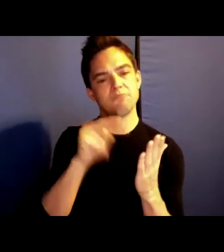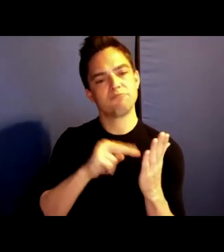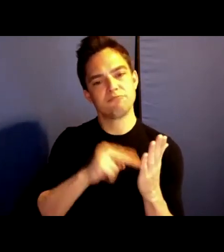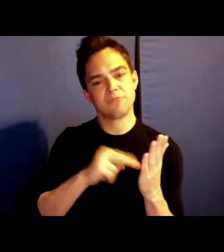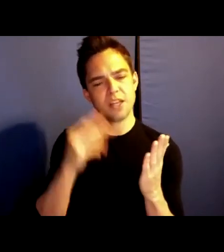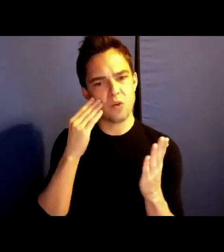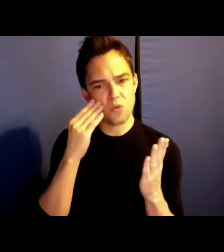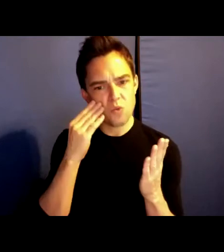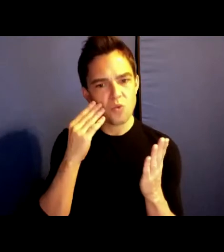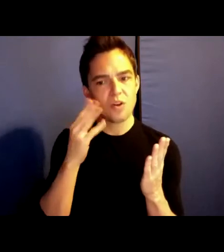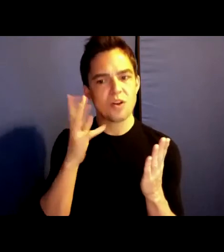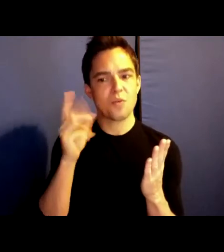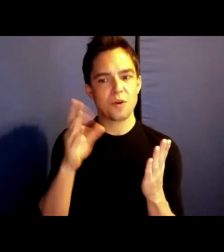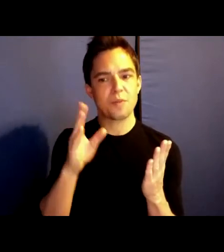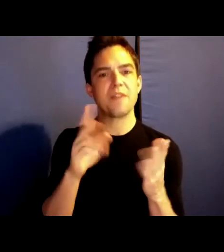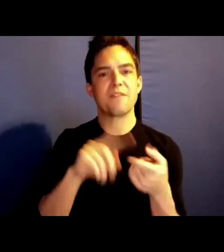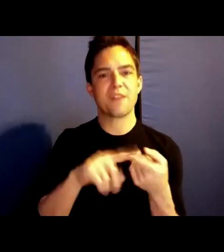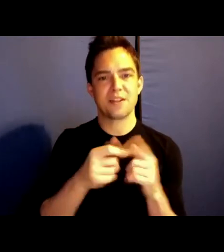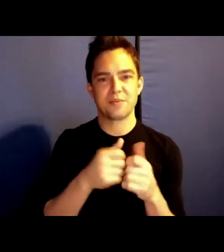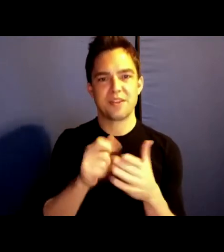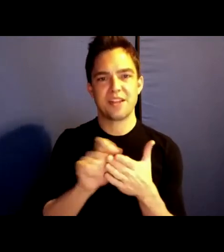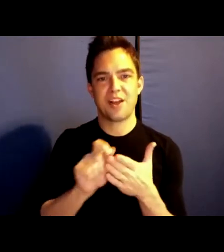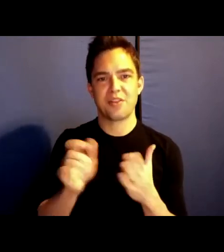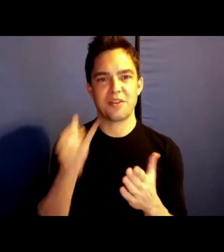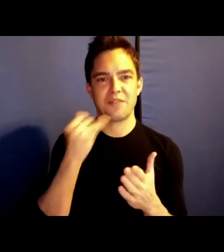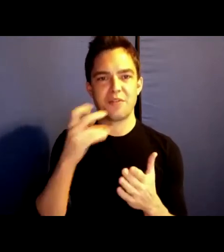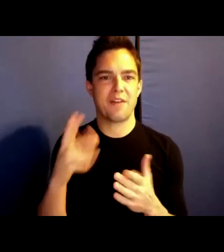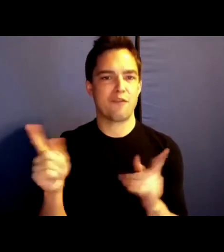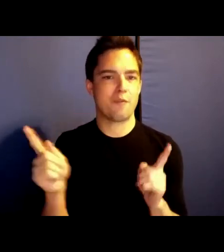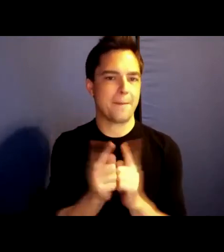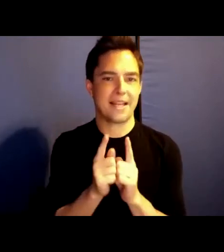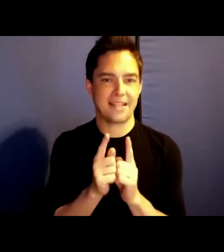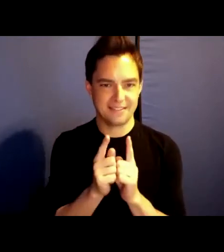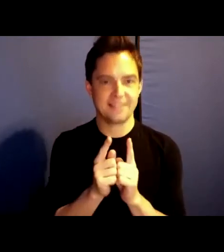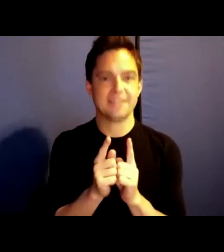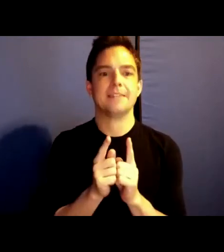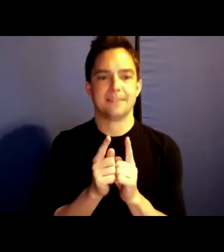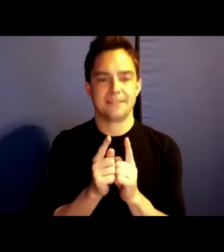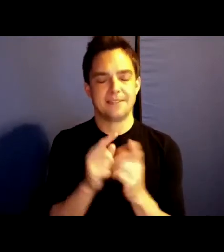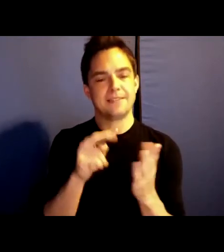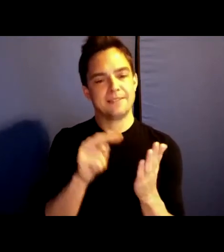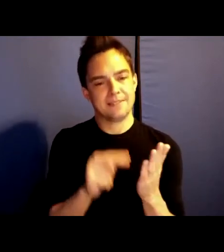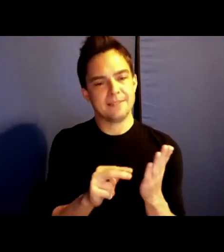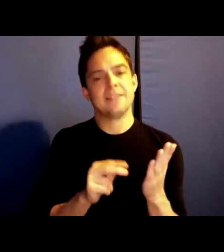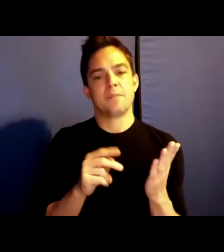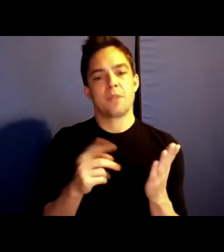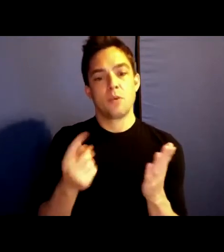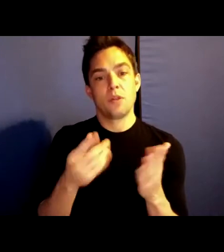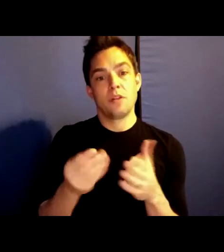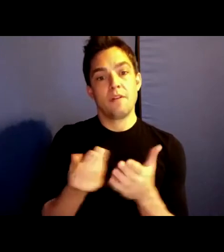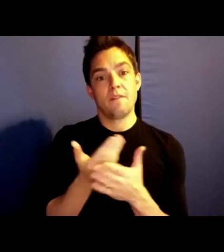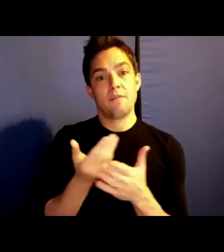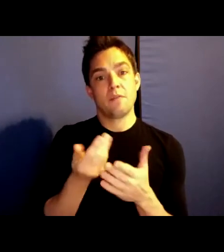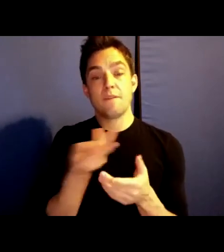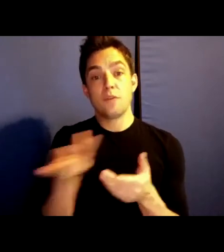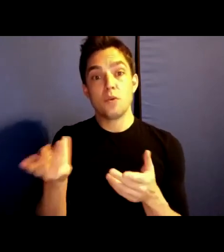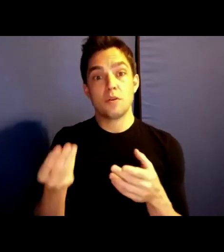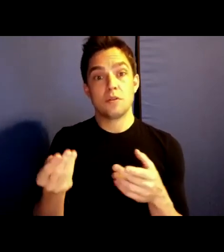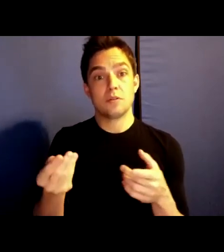would be friends with the author were you ever to meet. And as it happens, one of the few bright spots of the pandemic was indeed becoming friends